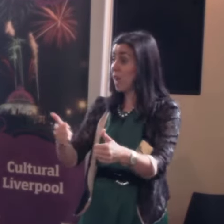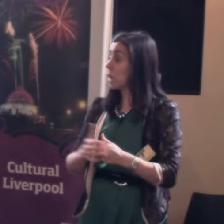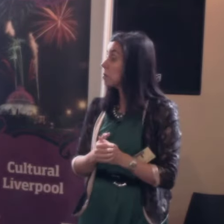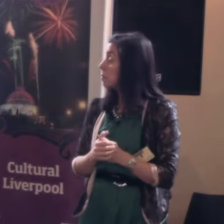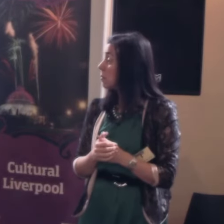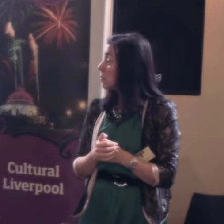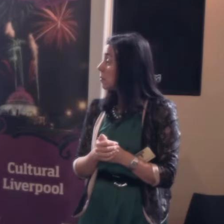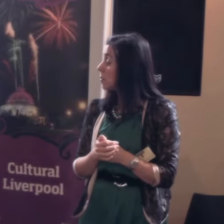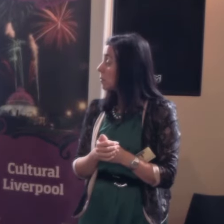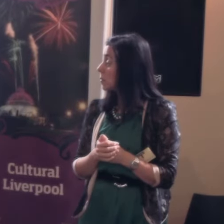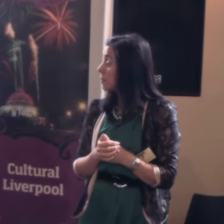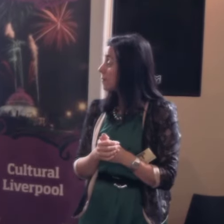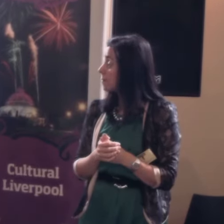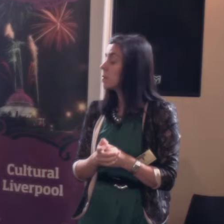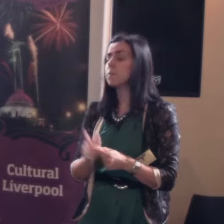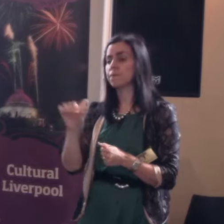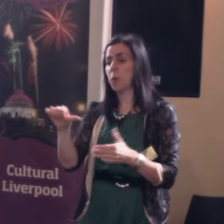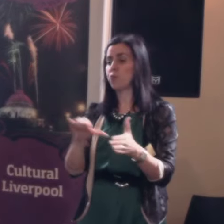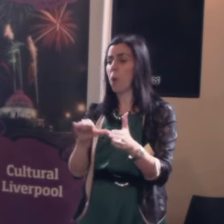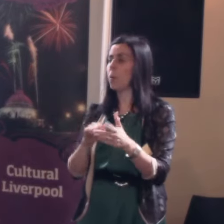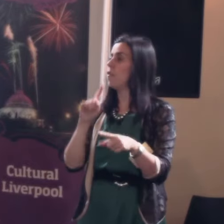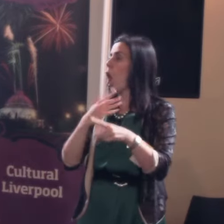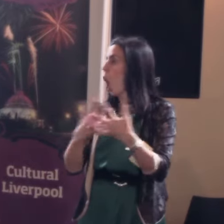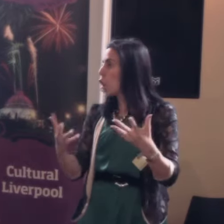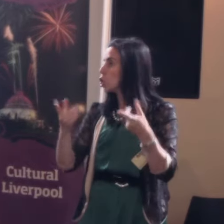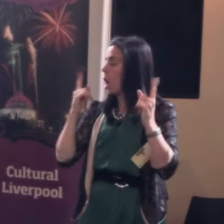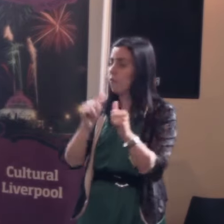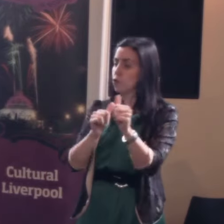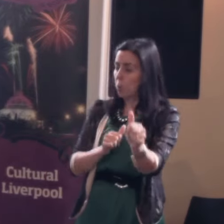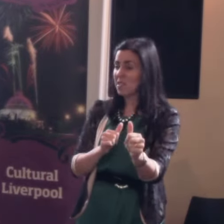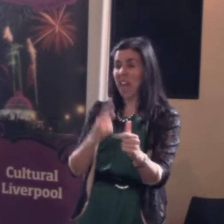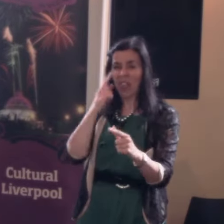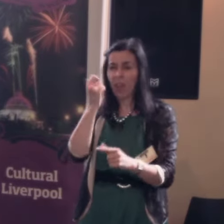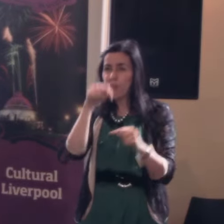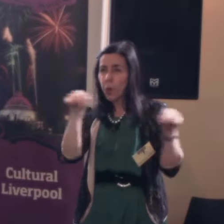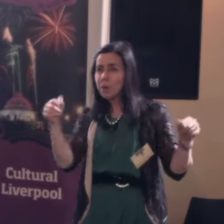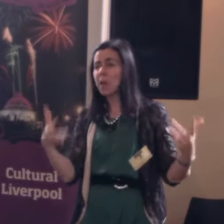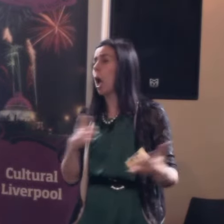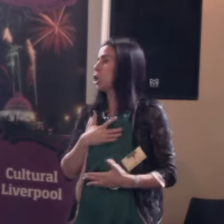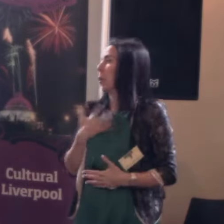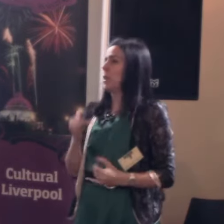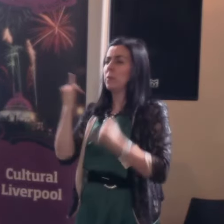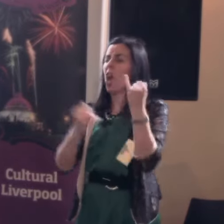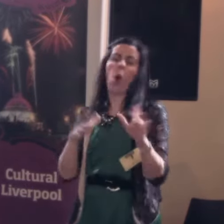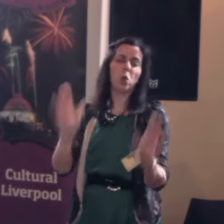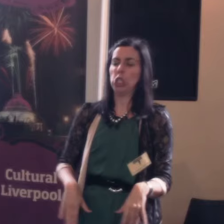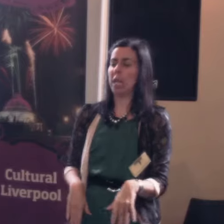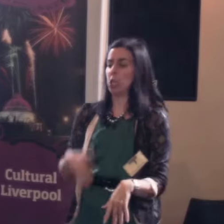And the problem with most employers, and there's probably a few here tonight, I don't mean to insult them but what the hell